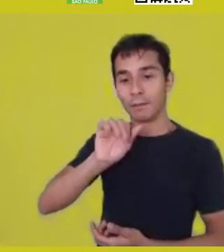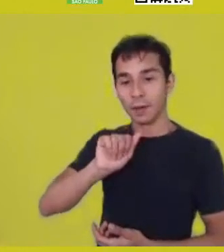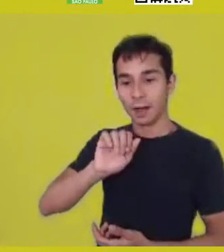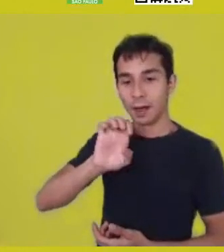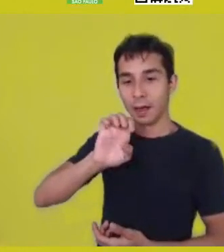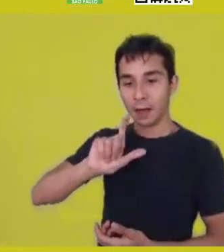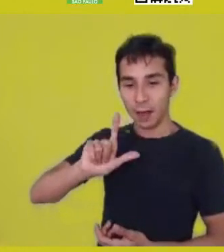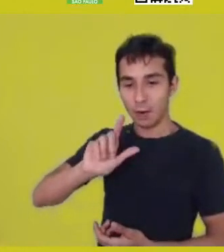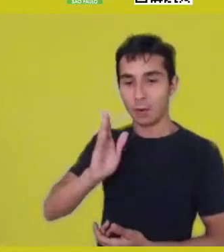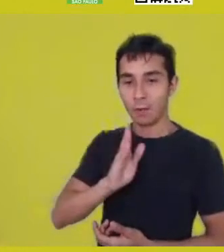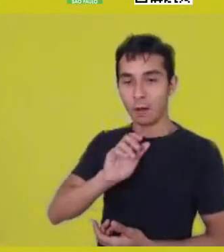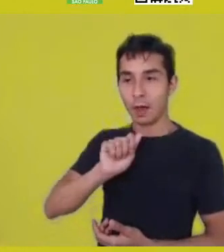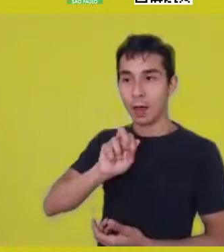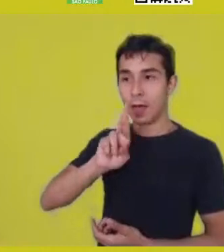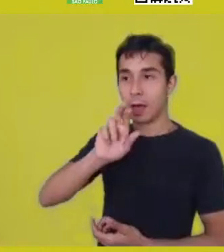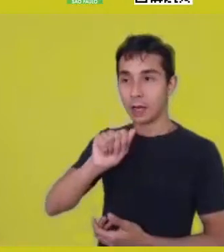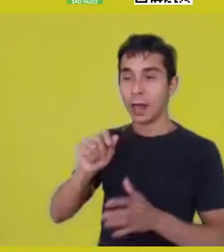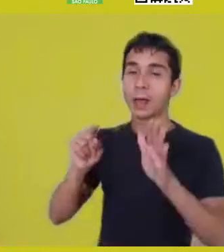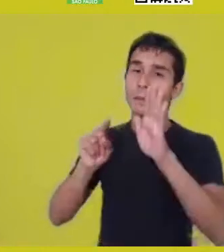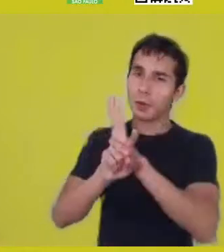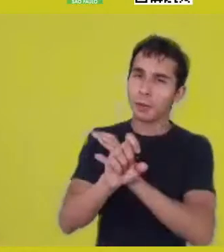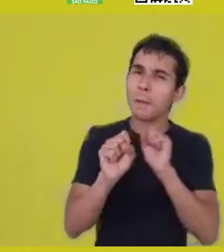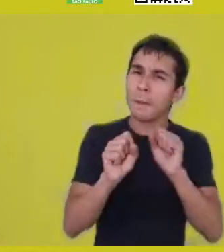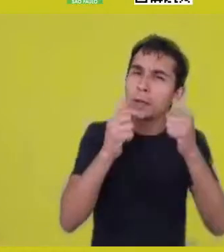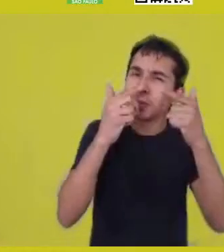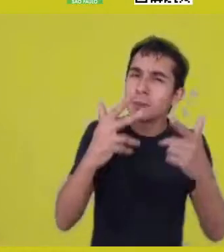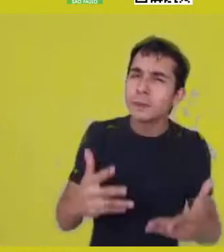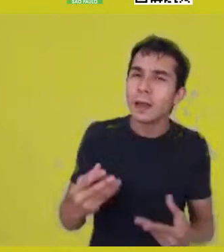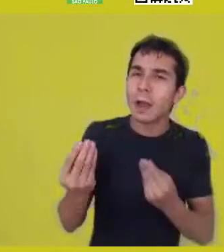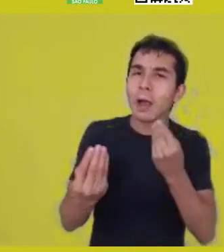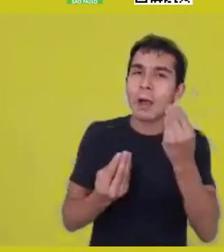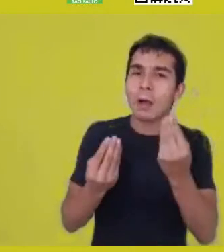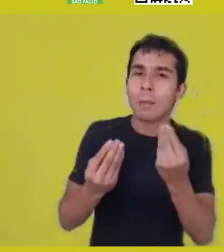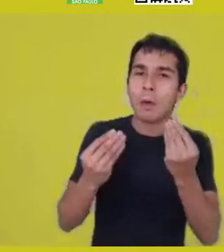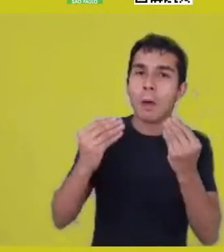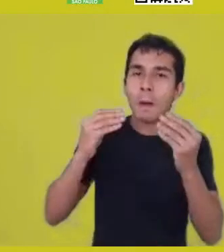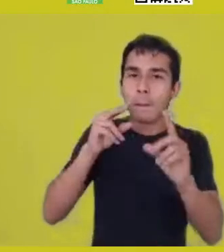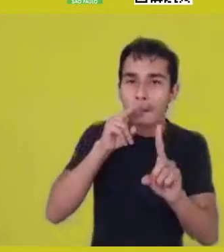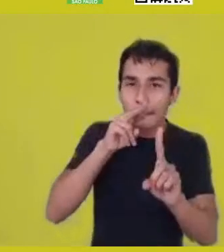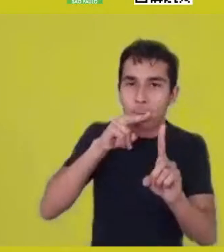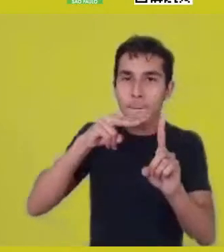about this idea of a pluriontological perspective and point out some reference about the theme?